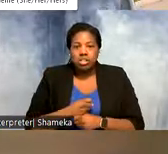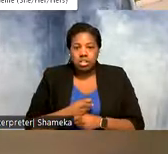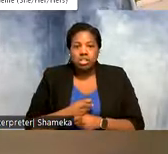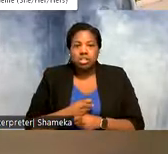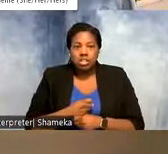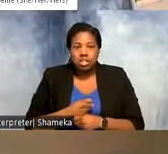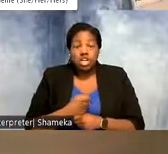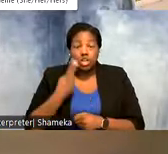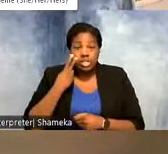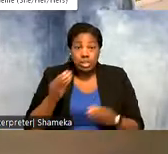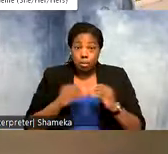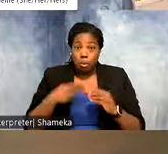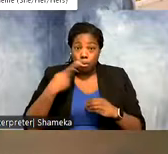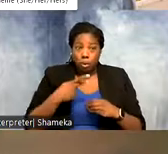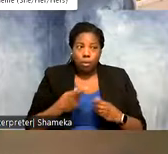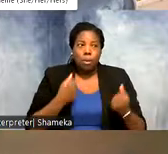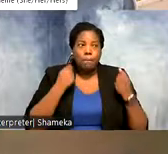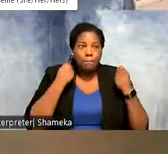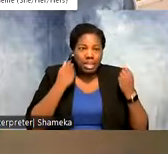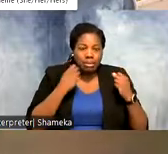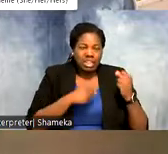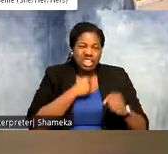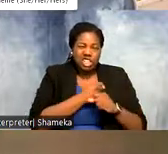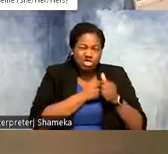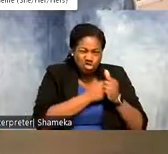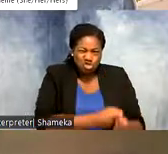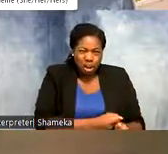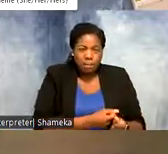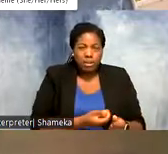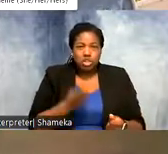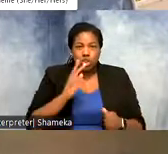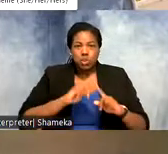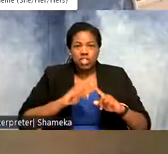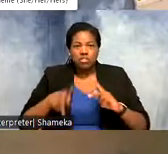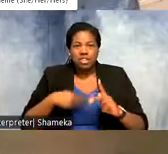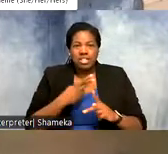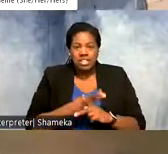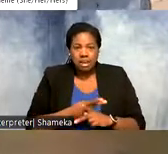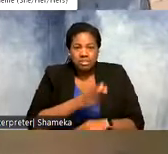because more years of tracking but also there are two different types of tags. So the black-bellied